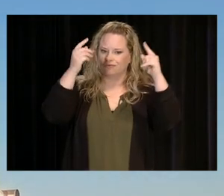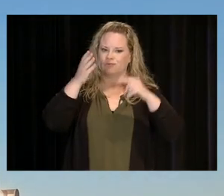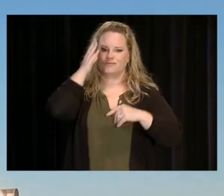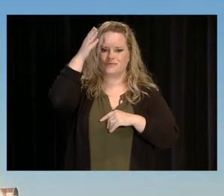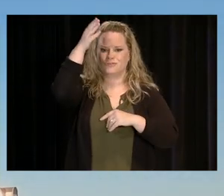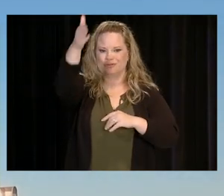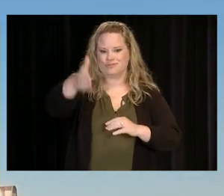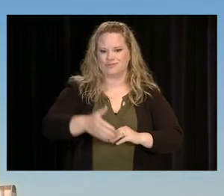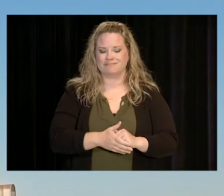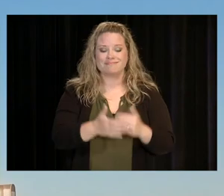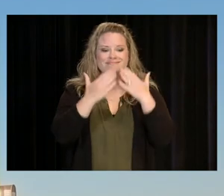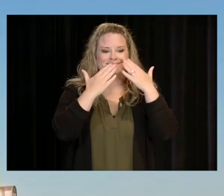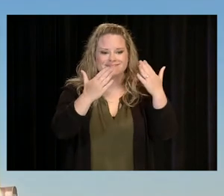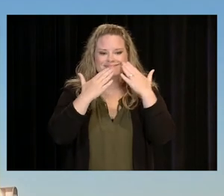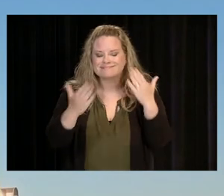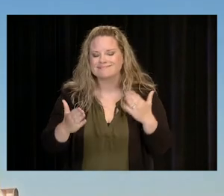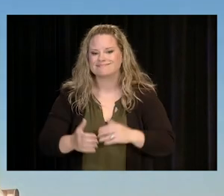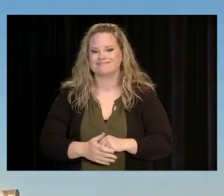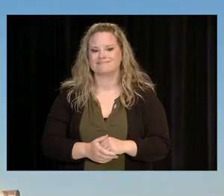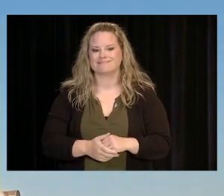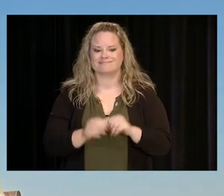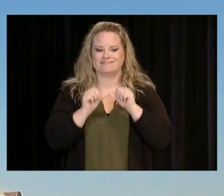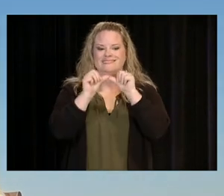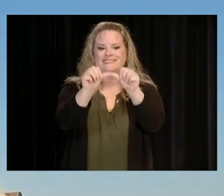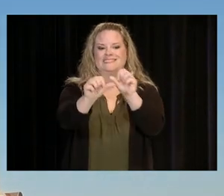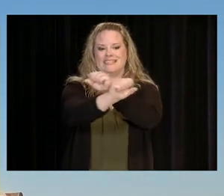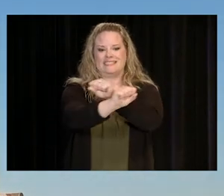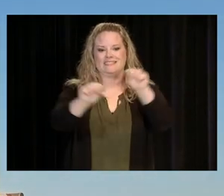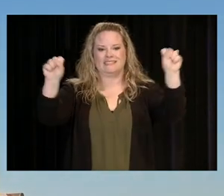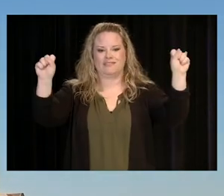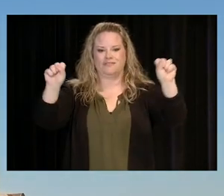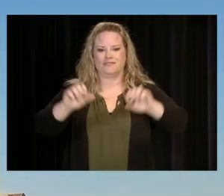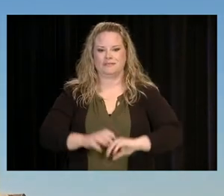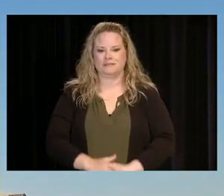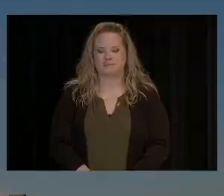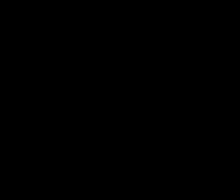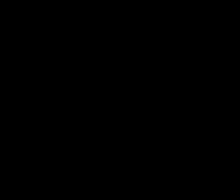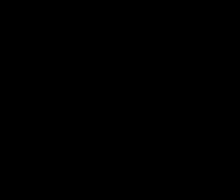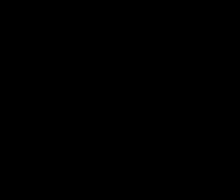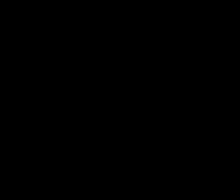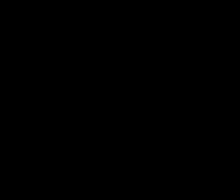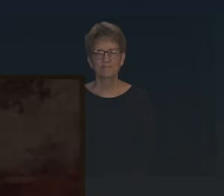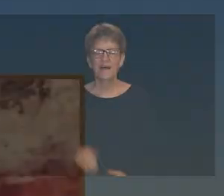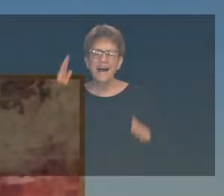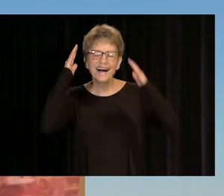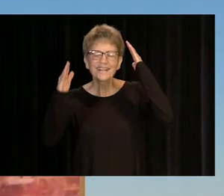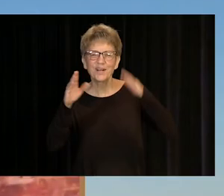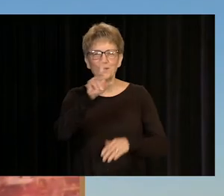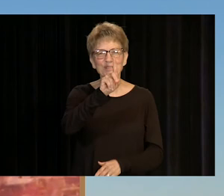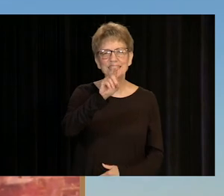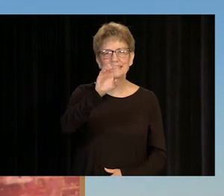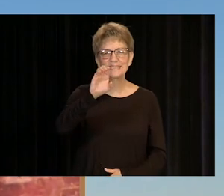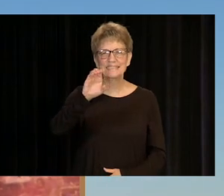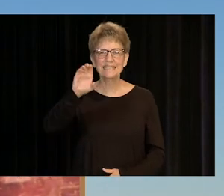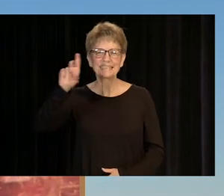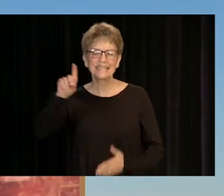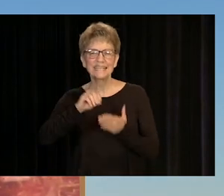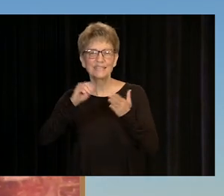WHO YOU ARE DESTINED TO BE. THANKS EVERYBODY. STAY SAFE. [KHARY PAYTON]: HELLO, DALLAS COUNTY COMMUNITY COLLEGES,